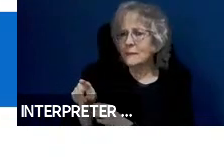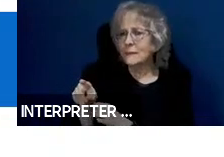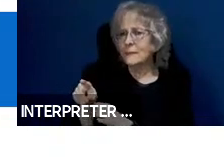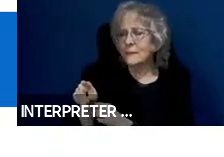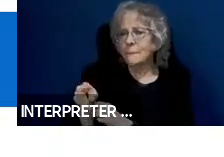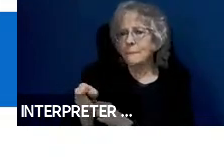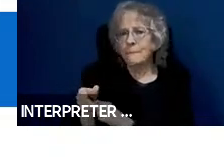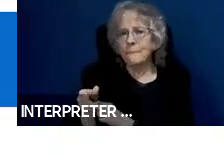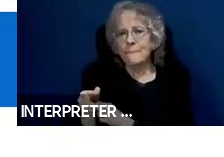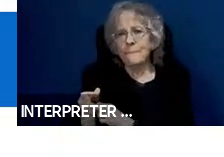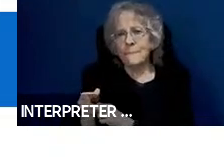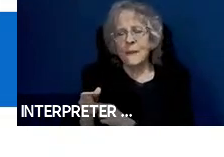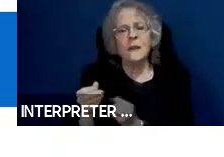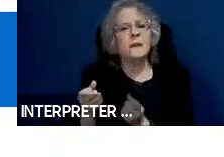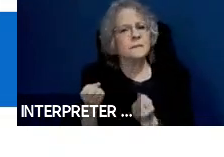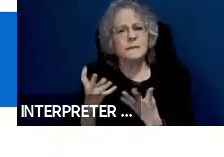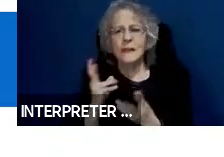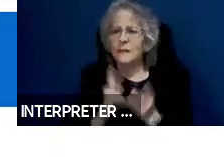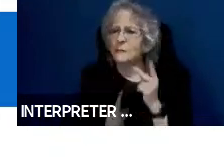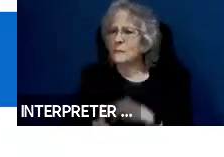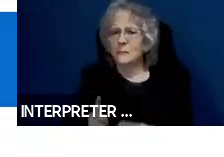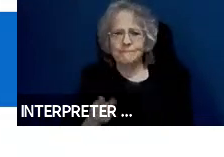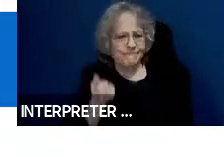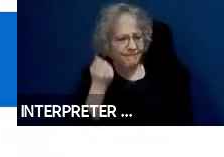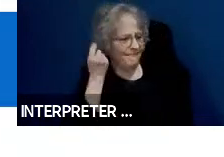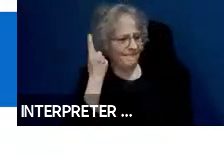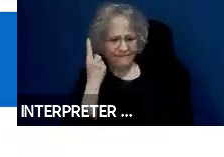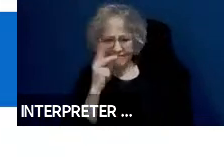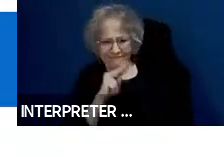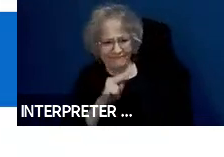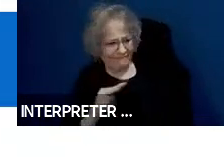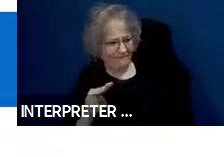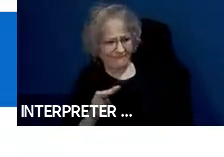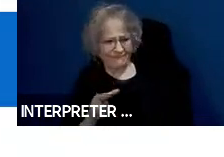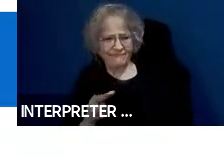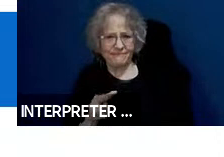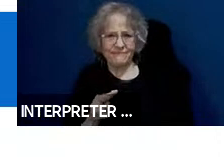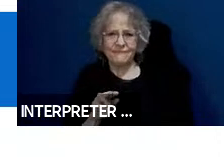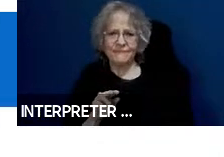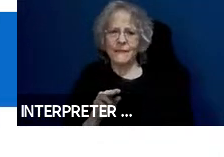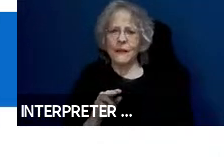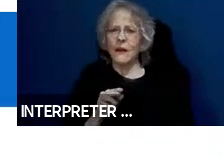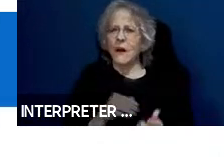is an awful lot of people who can't understand various things are often very, very obvious to the